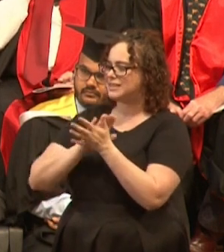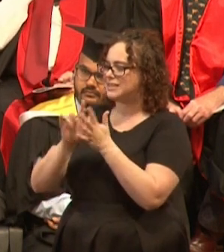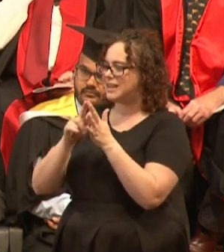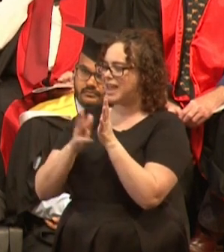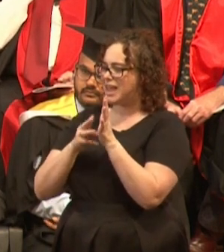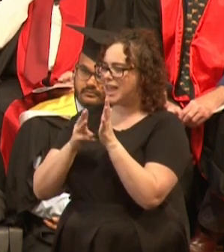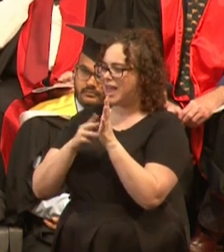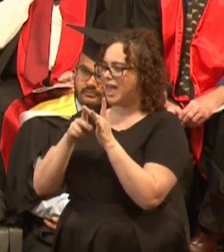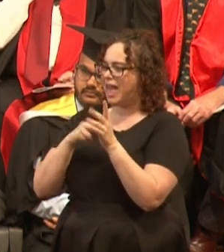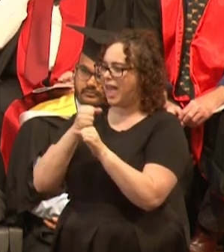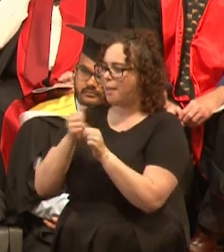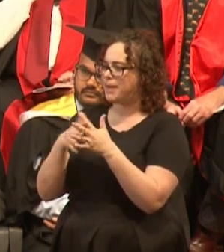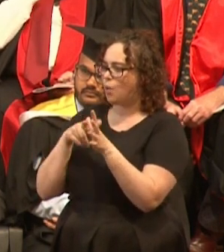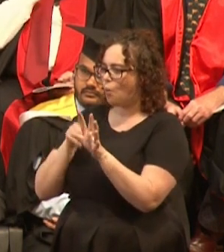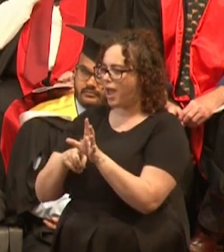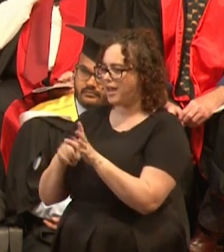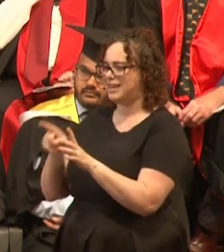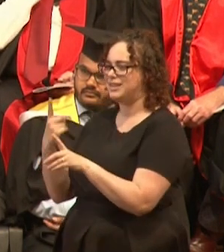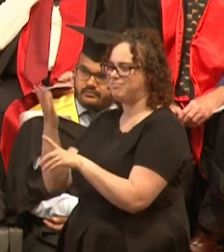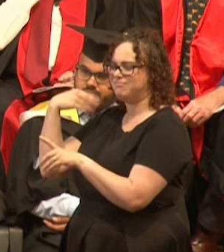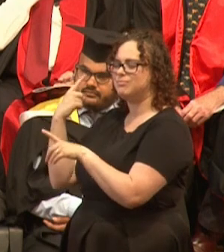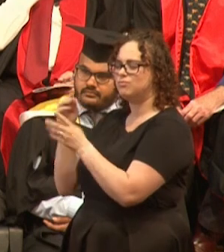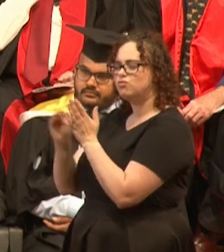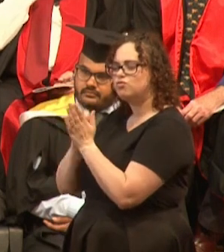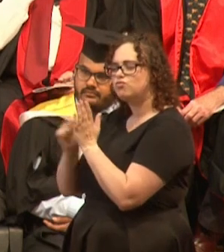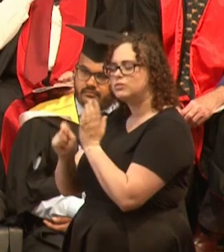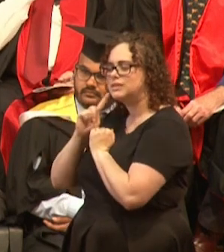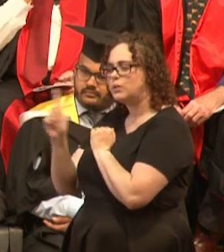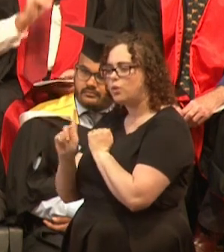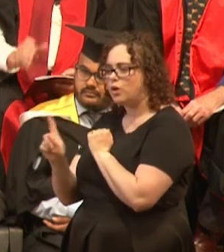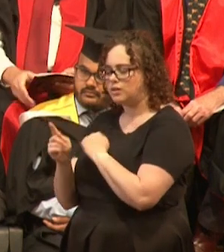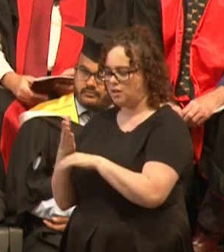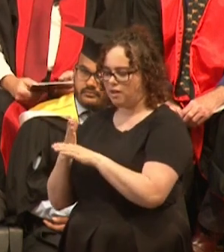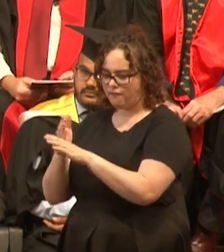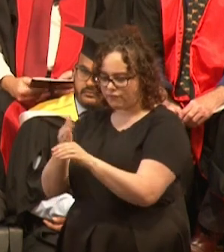That fish is a challenge that you guys face carving out your future.